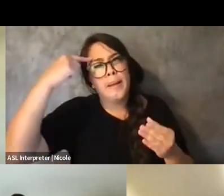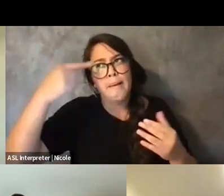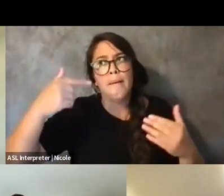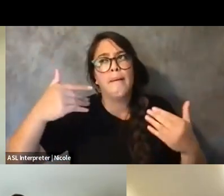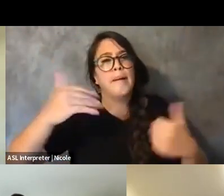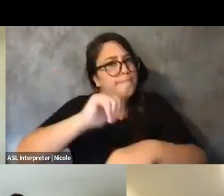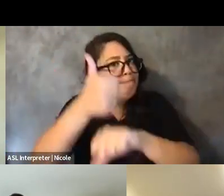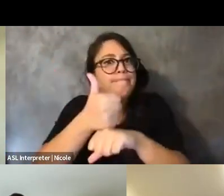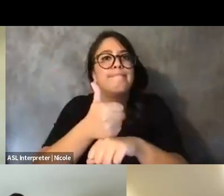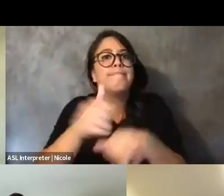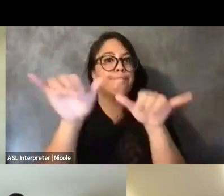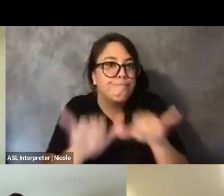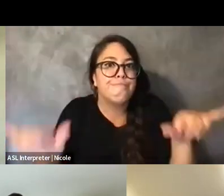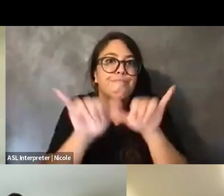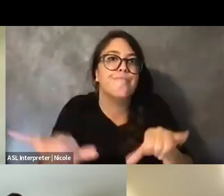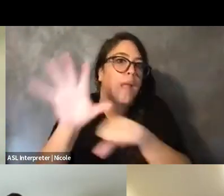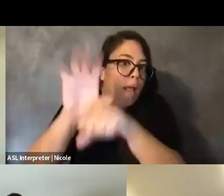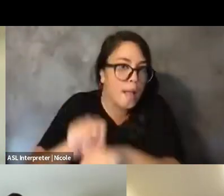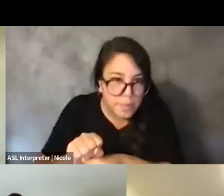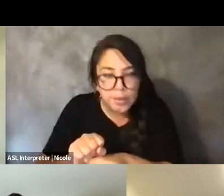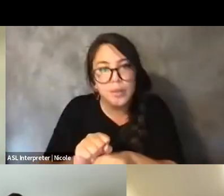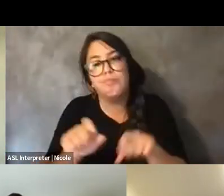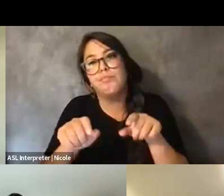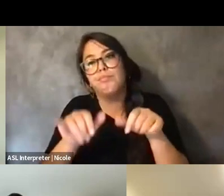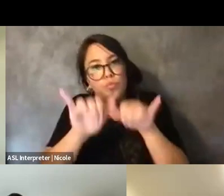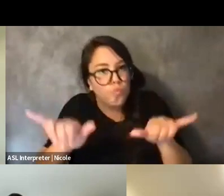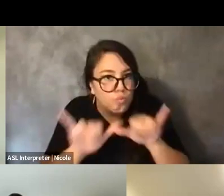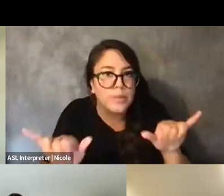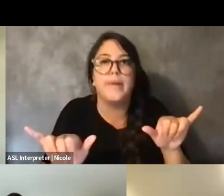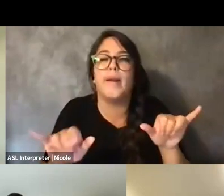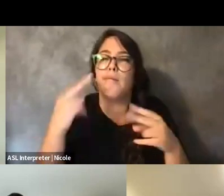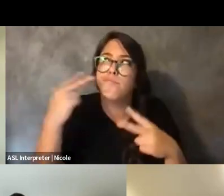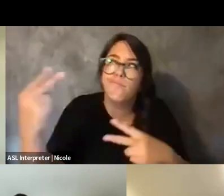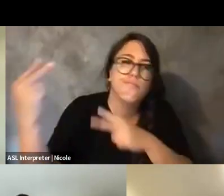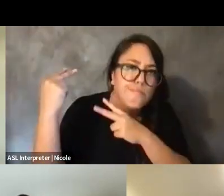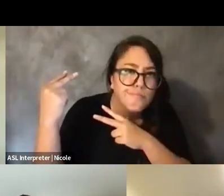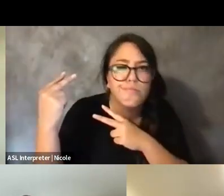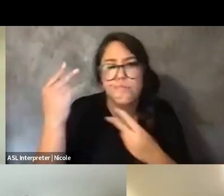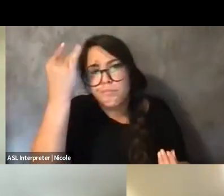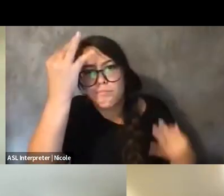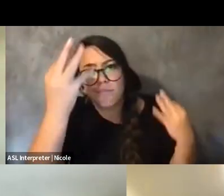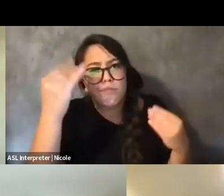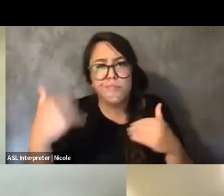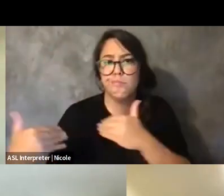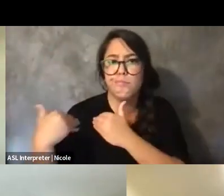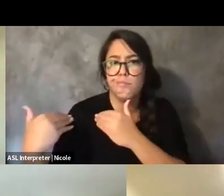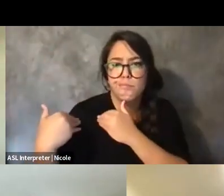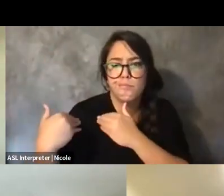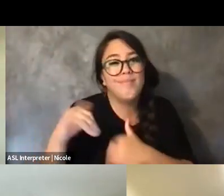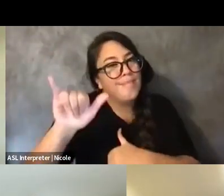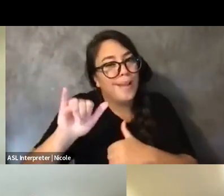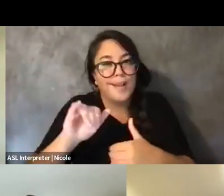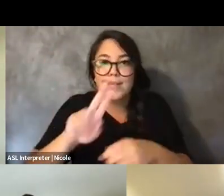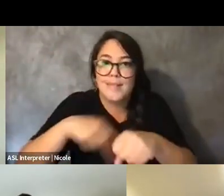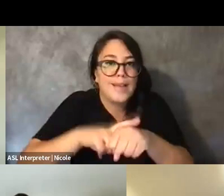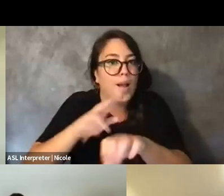in that -- build in some, like, reflexivity or some accountability or community accountability.